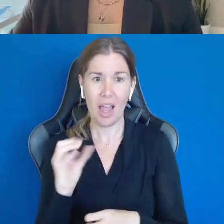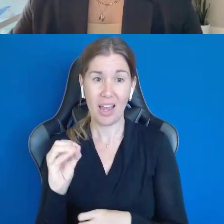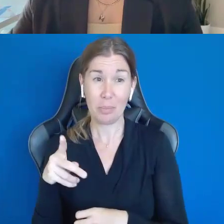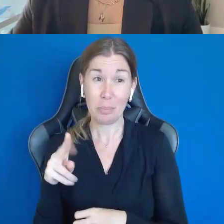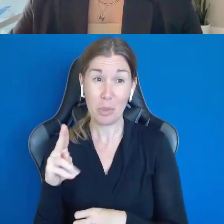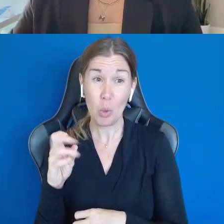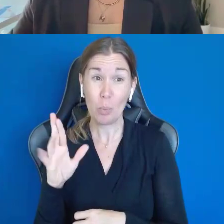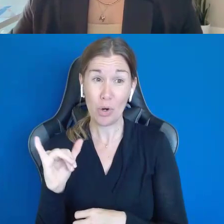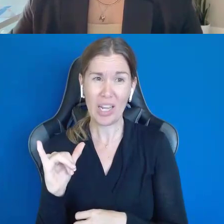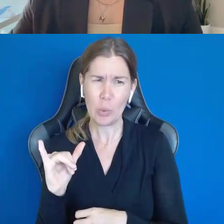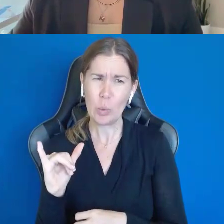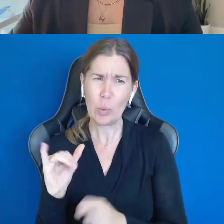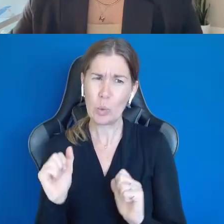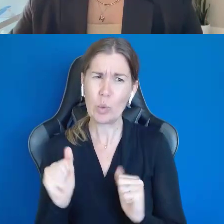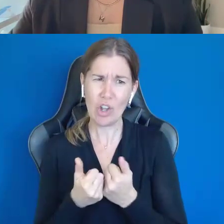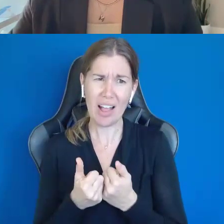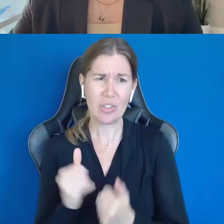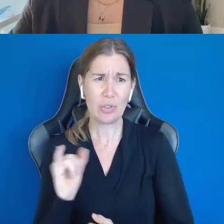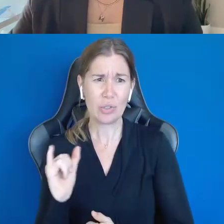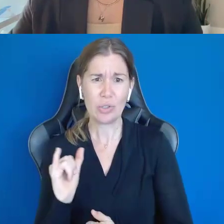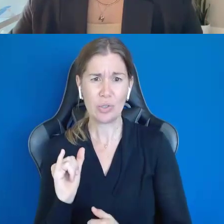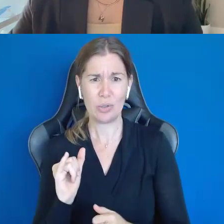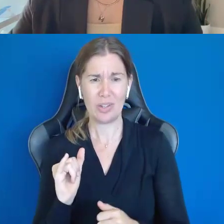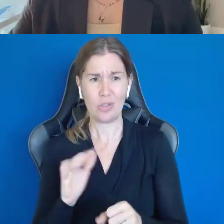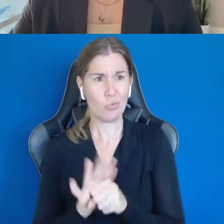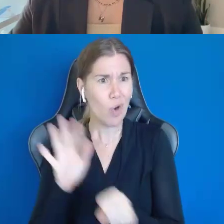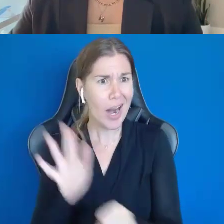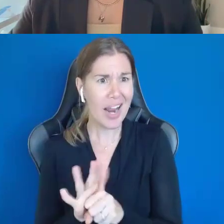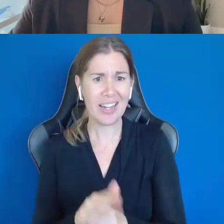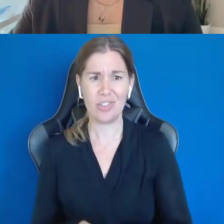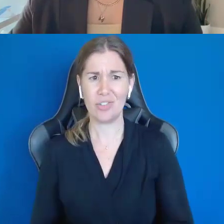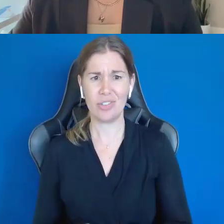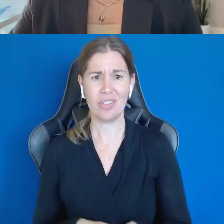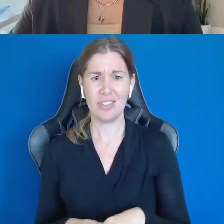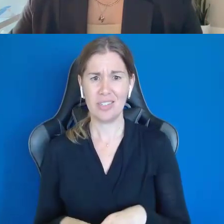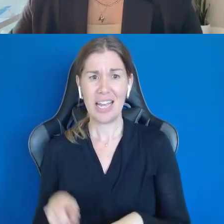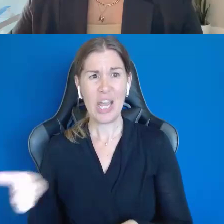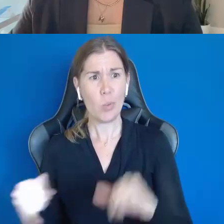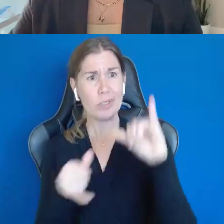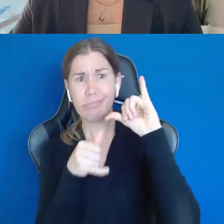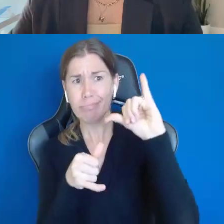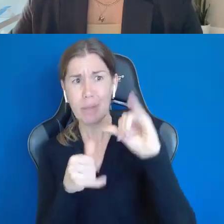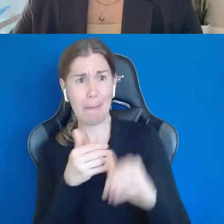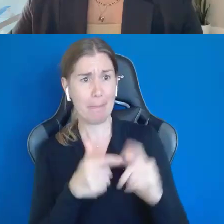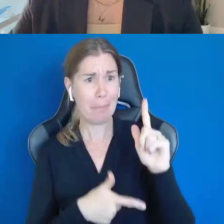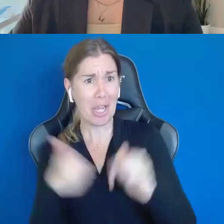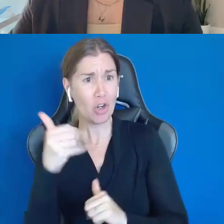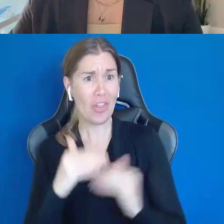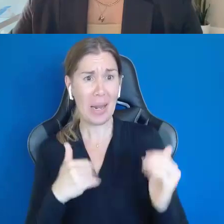And then there's, you know, there's rage, and he was bigger than me, and you know, life was scary for a bit.